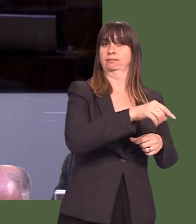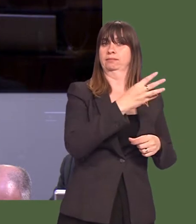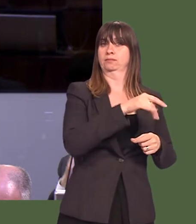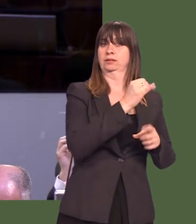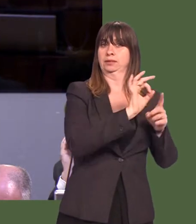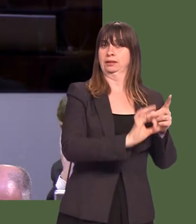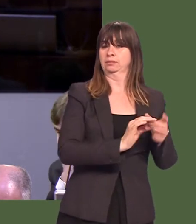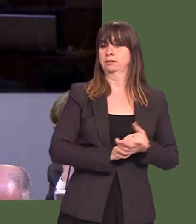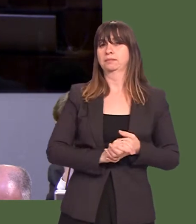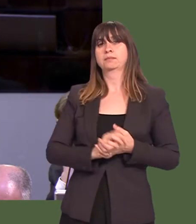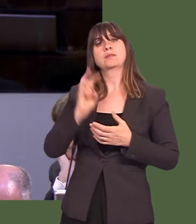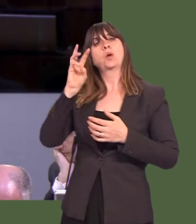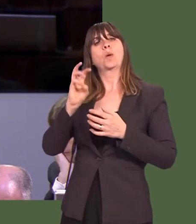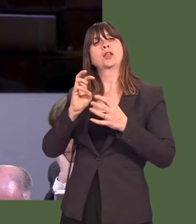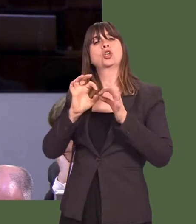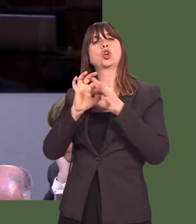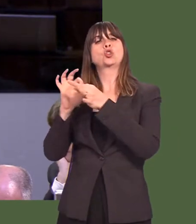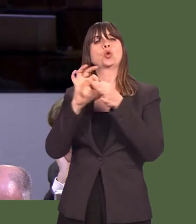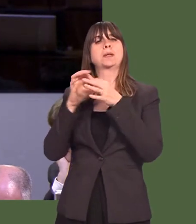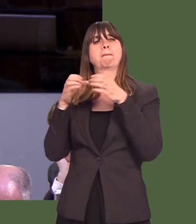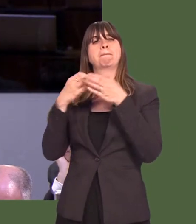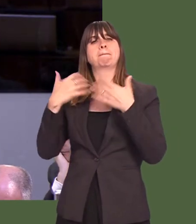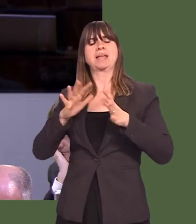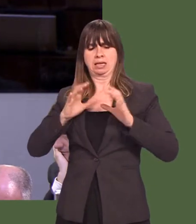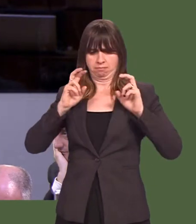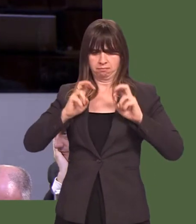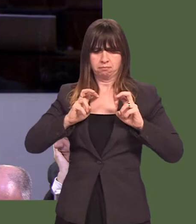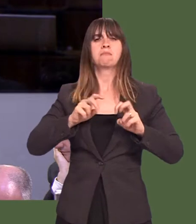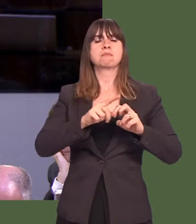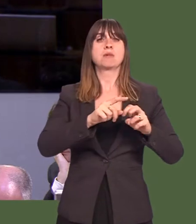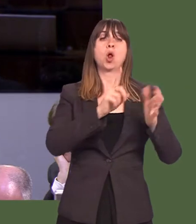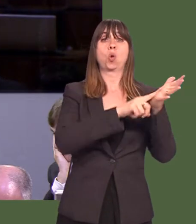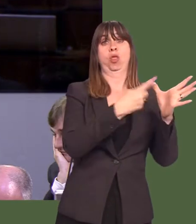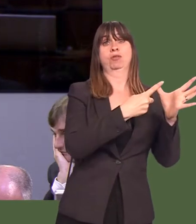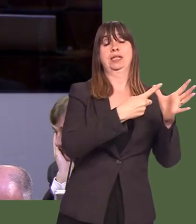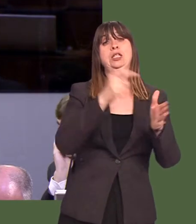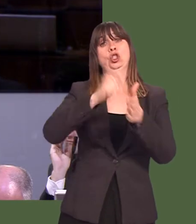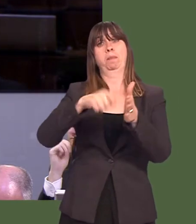Now, the Welsh Retail Consortium has called for local authorities and retailers to work